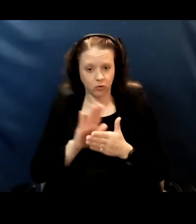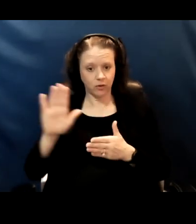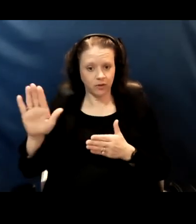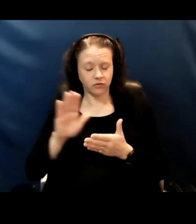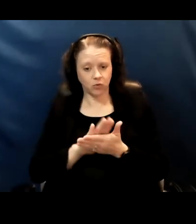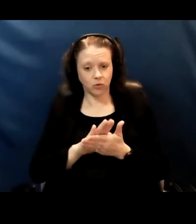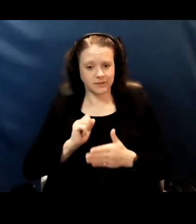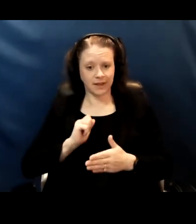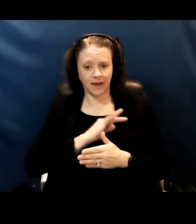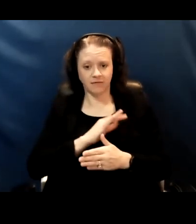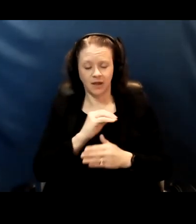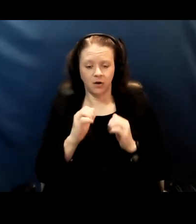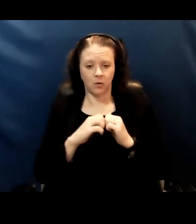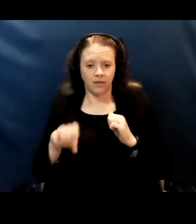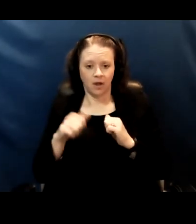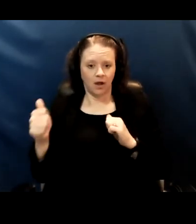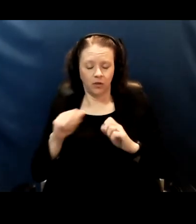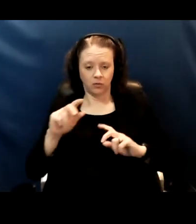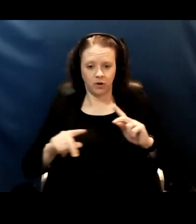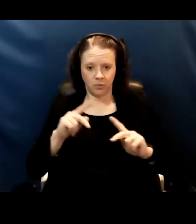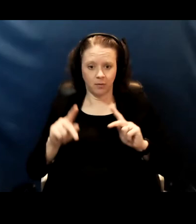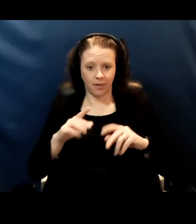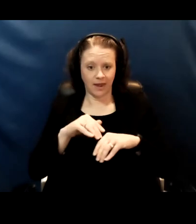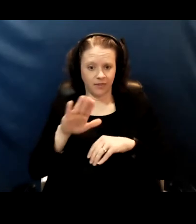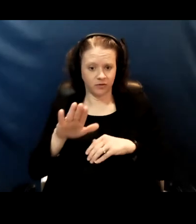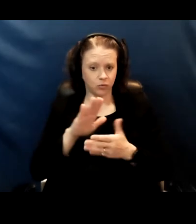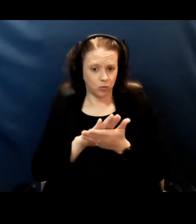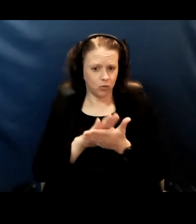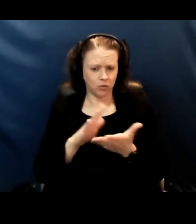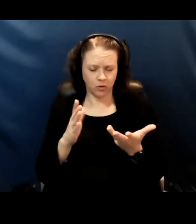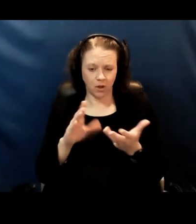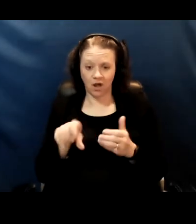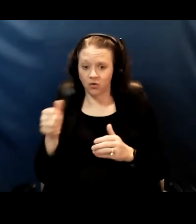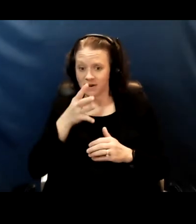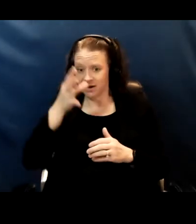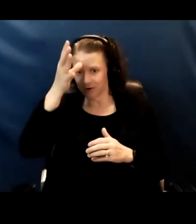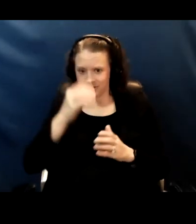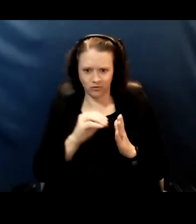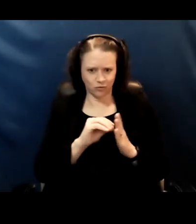and with other people at the school, other parents and students?